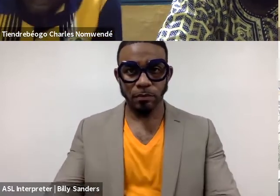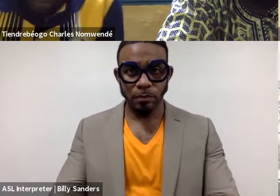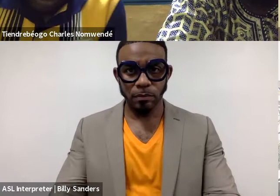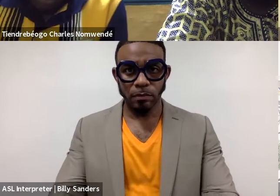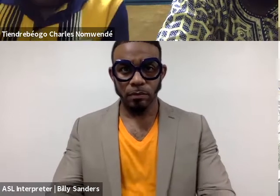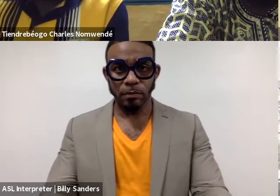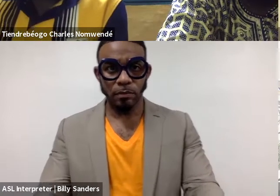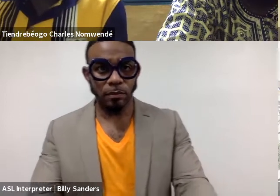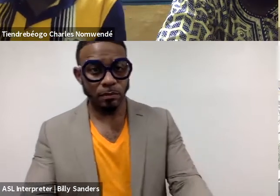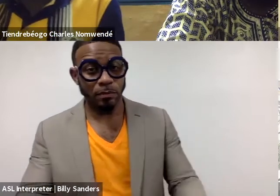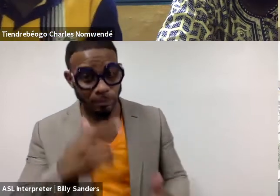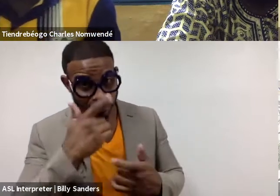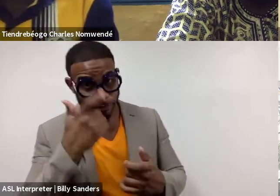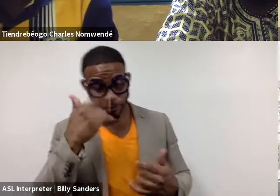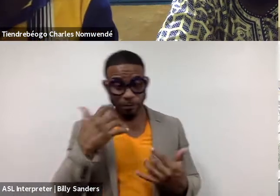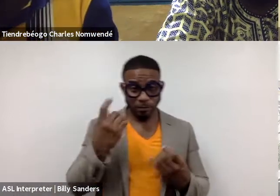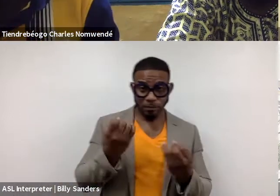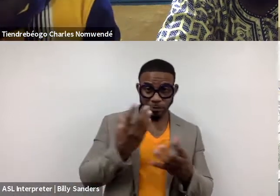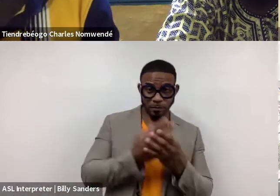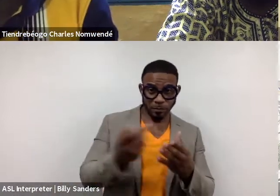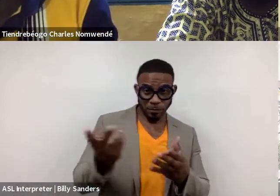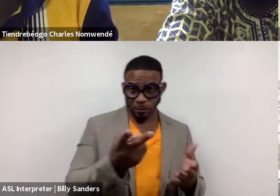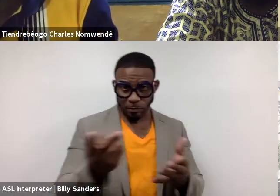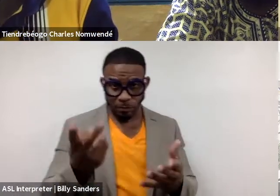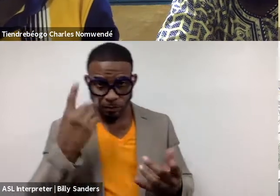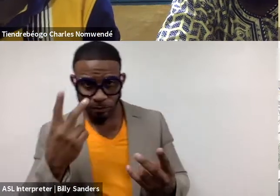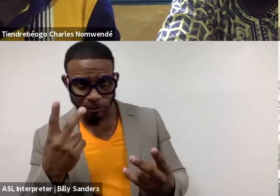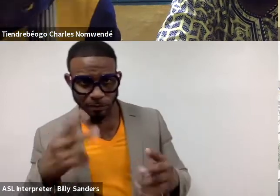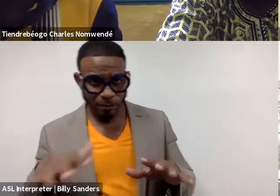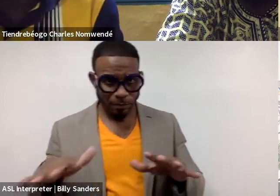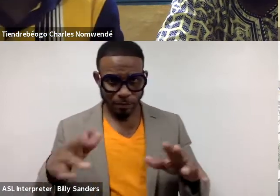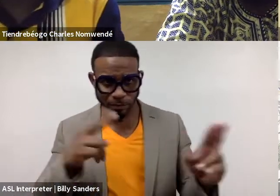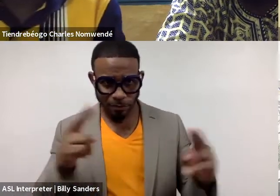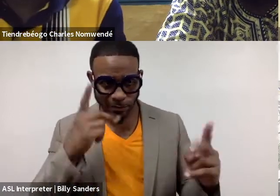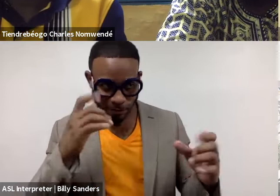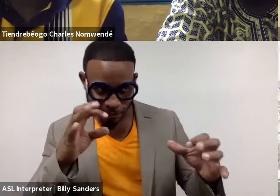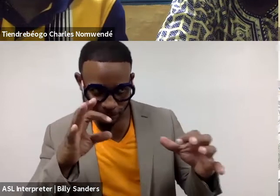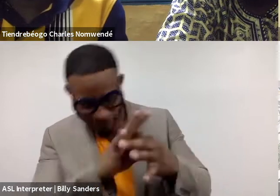This is interesting, 'cause I wanted both of you to... I can see the gelling already and the connection. This is beautiful.